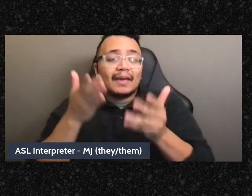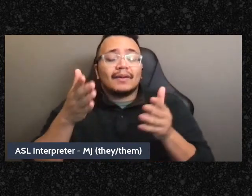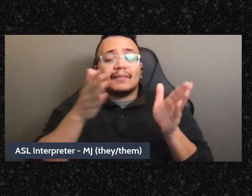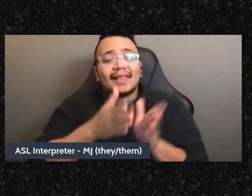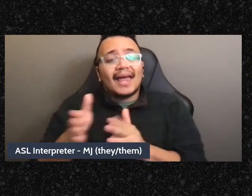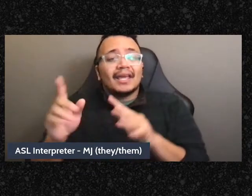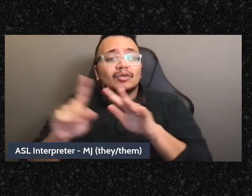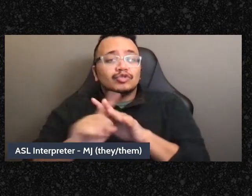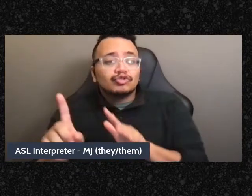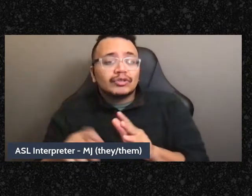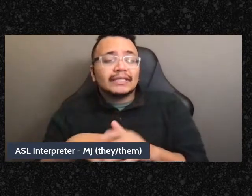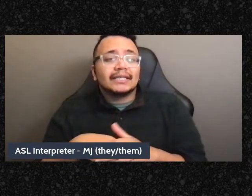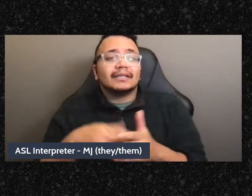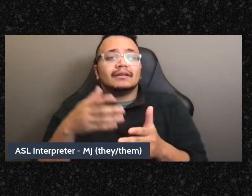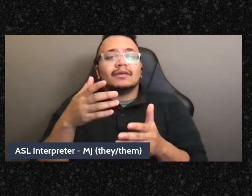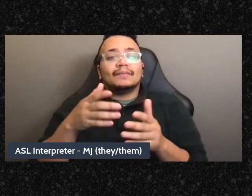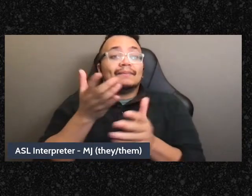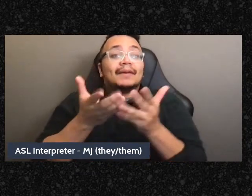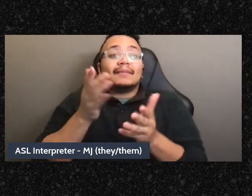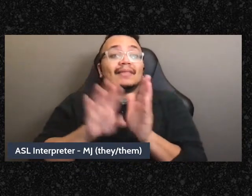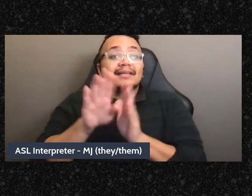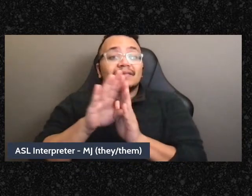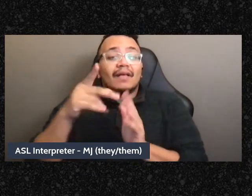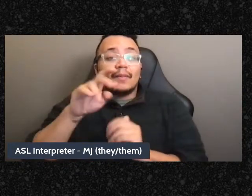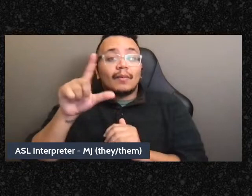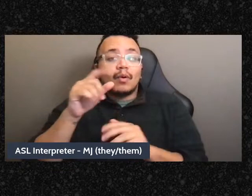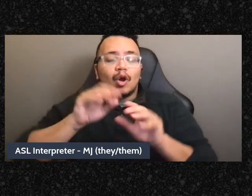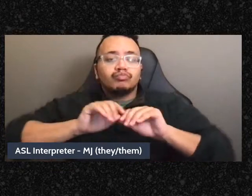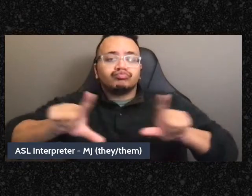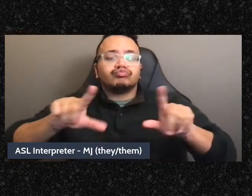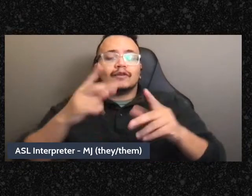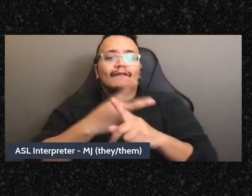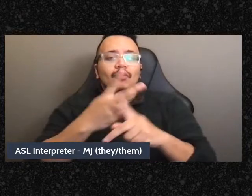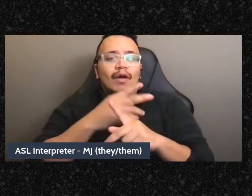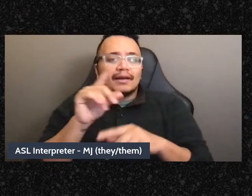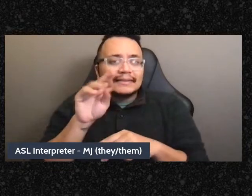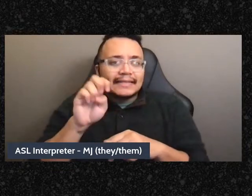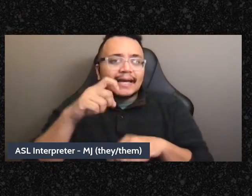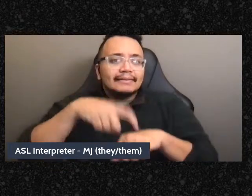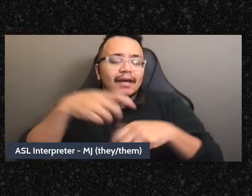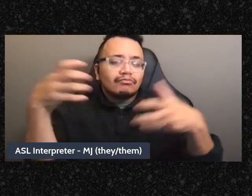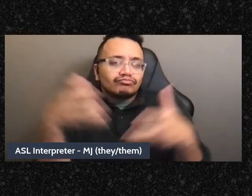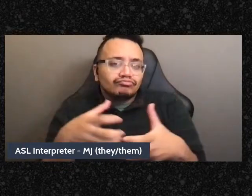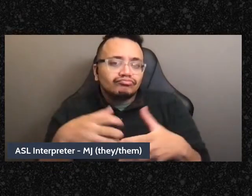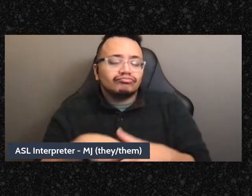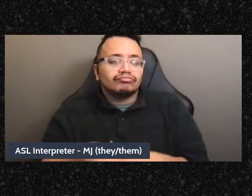dates that people can do, we people seem to really want a disability justice training, we've lined up